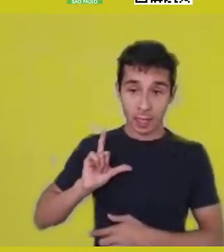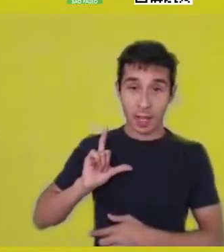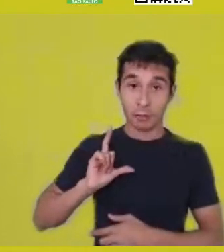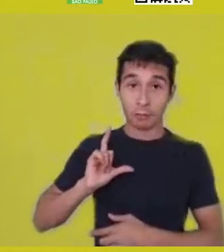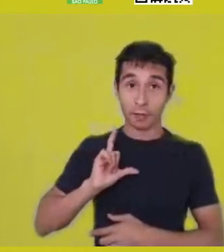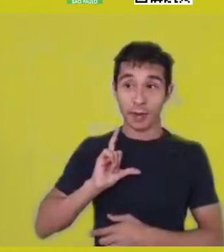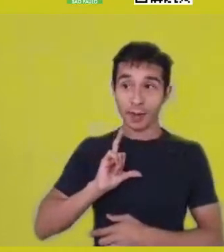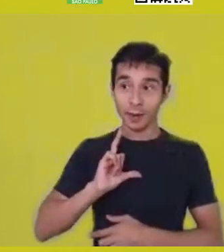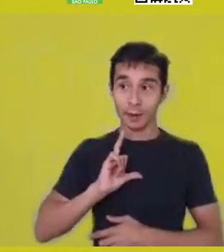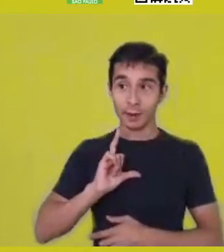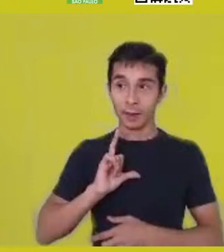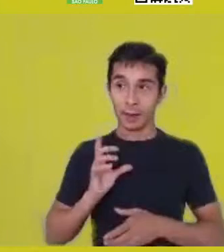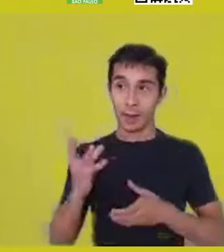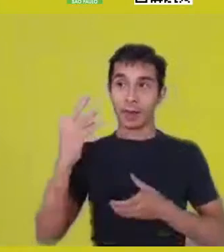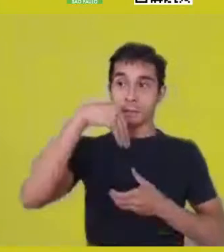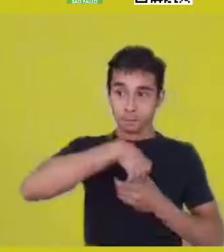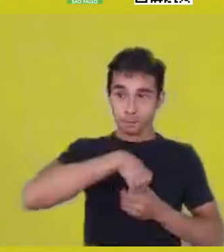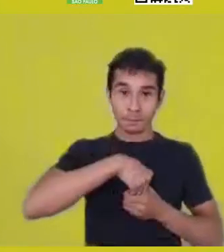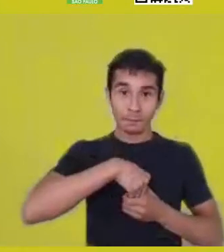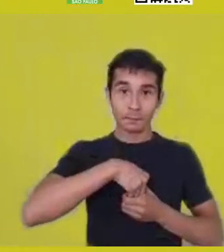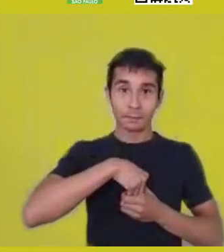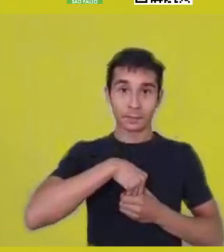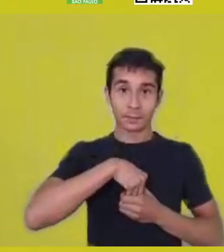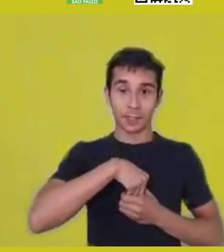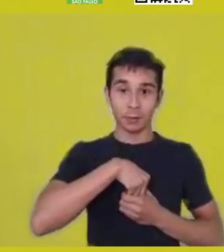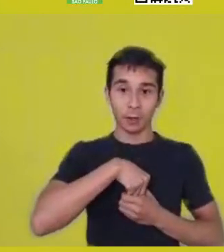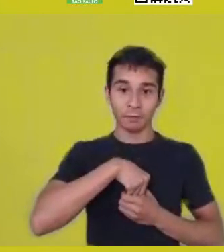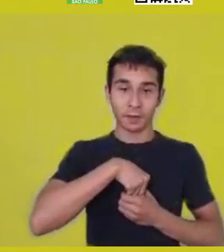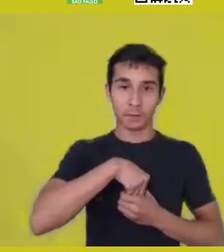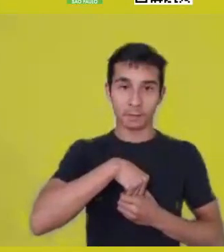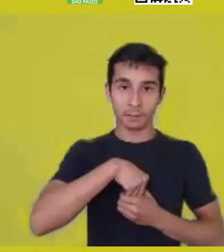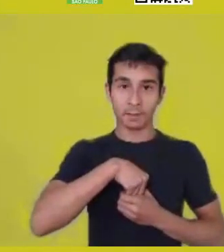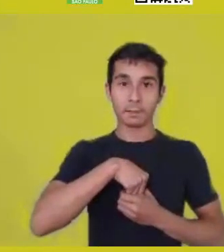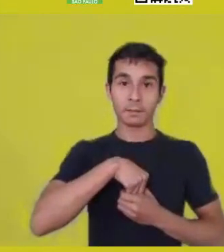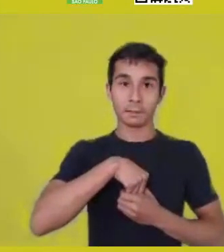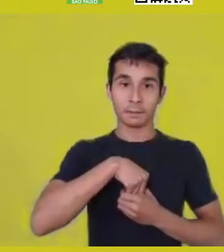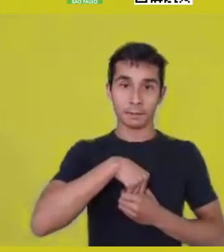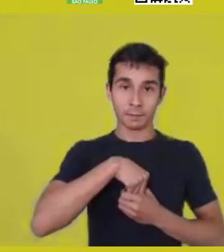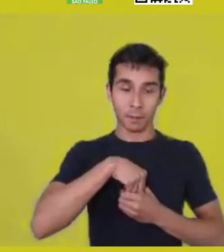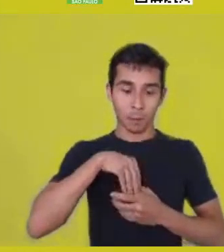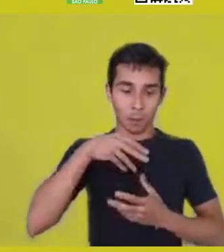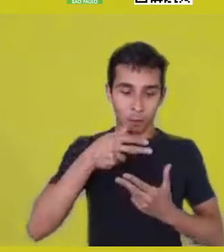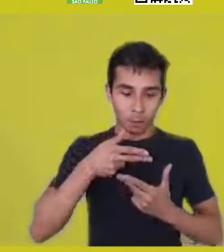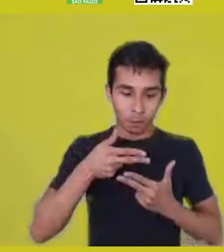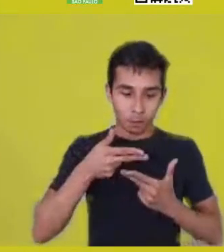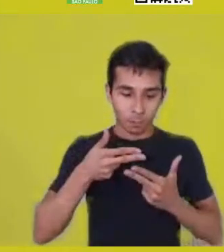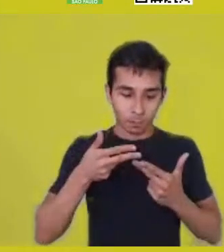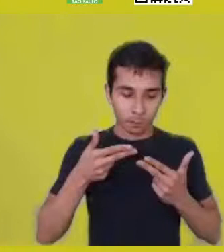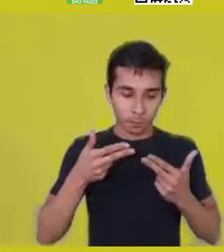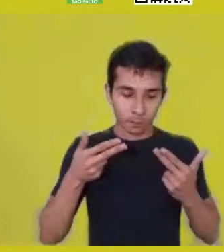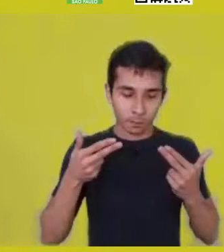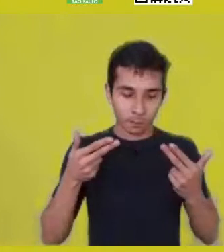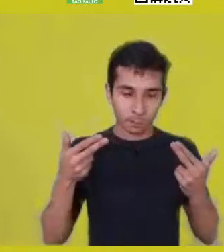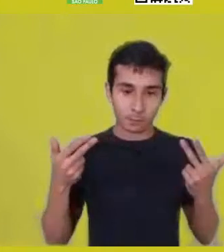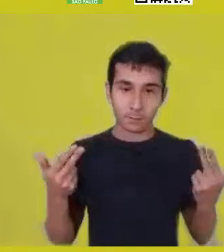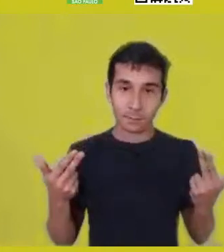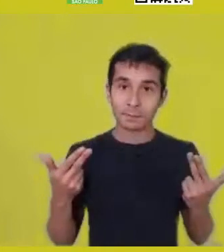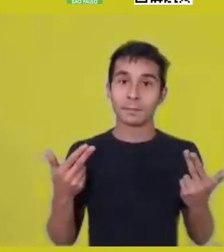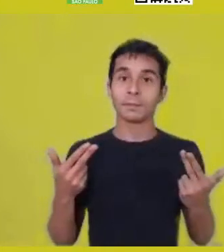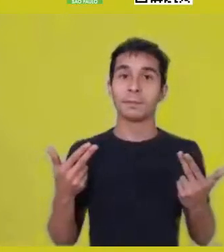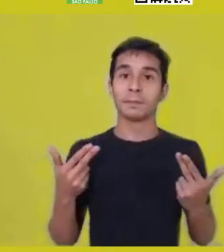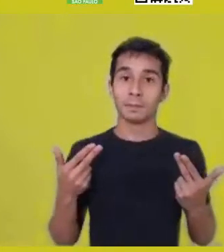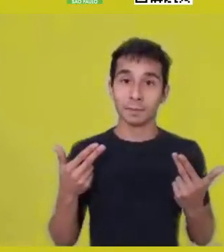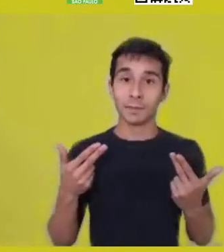which are necessarily in a composition of what is seen as community.